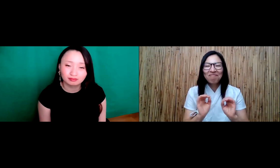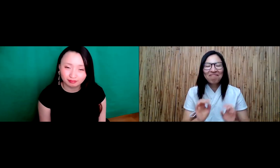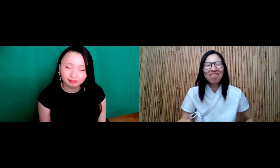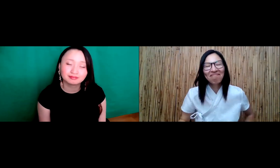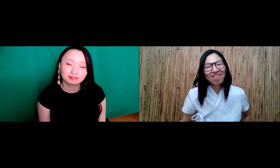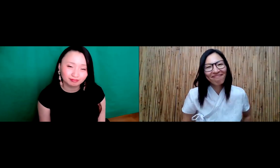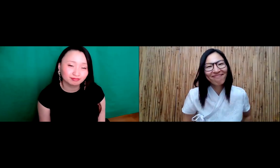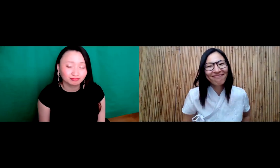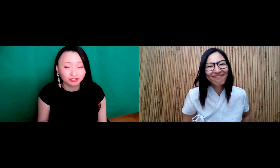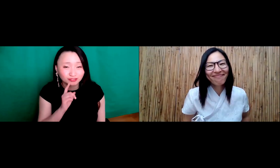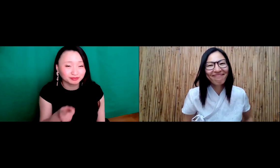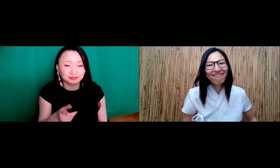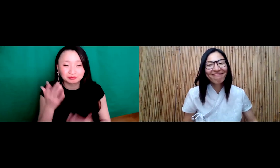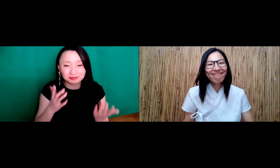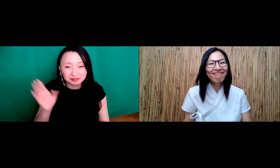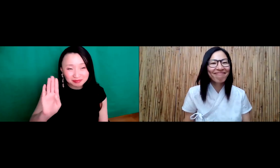especially when they apply to signings because it is a part of what we are